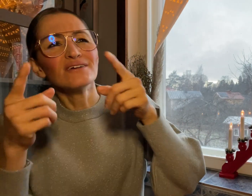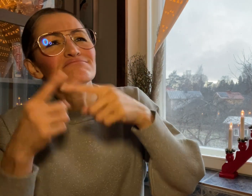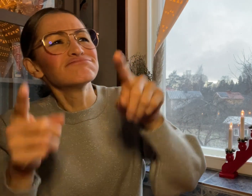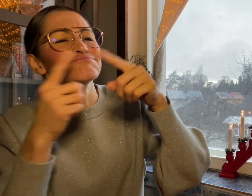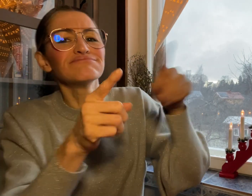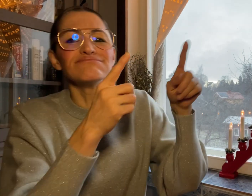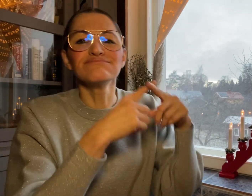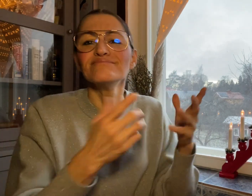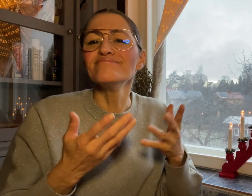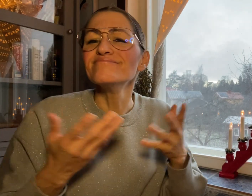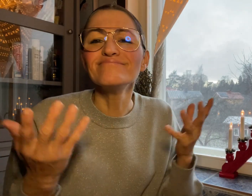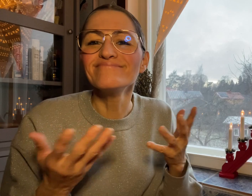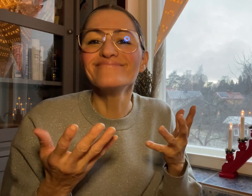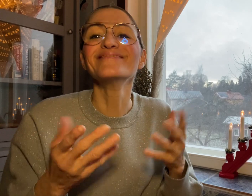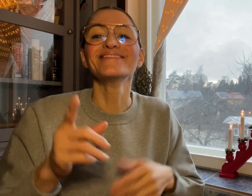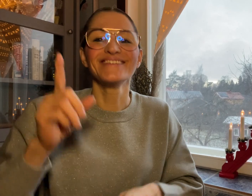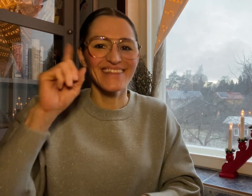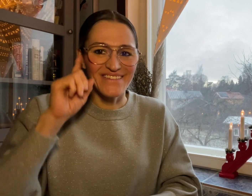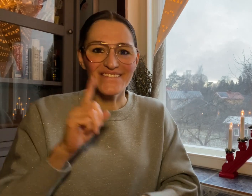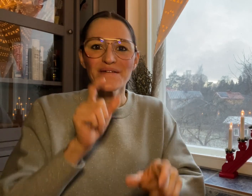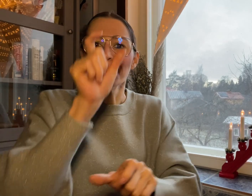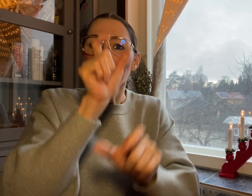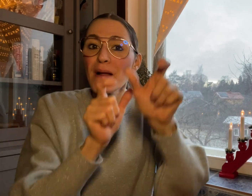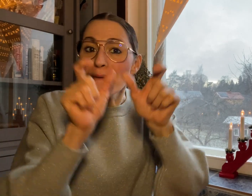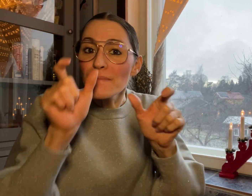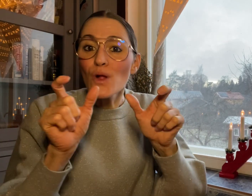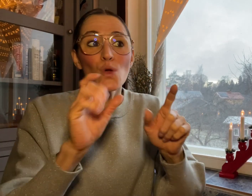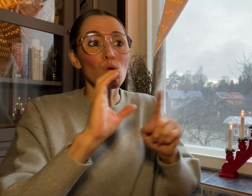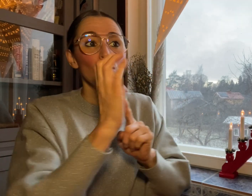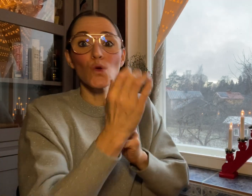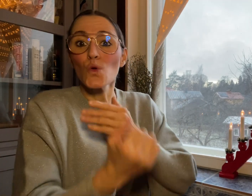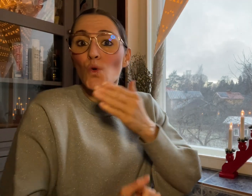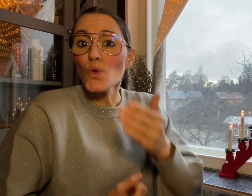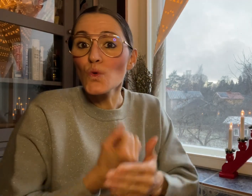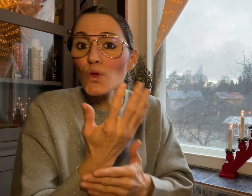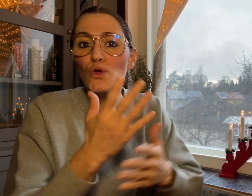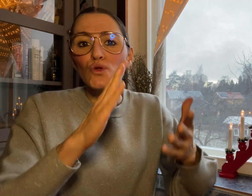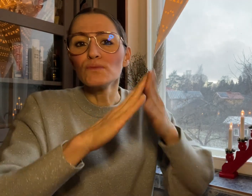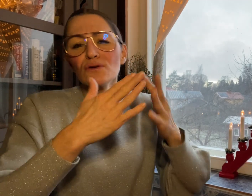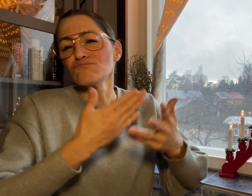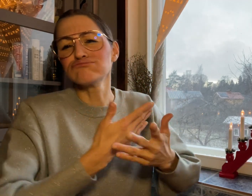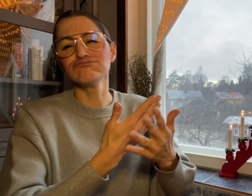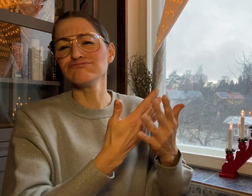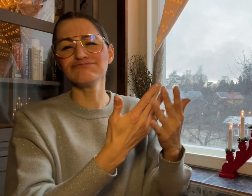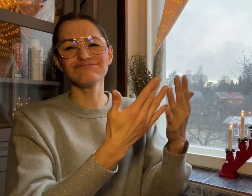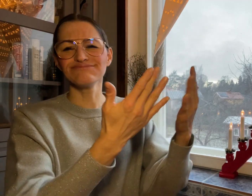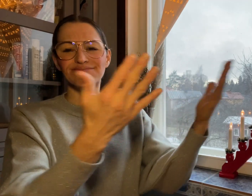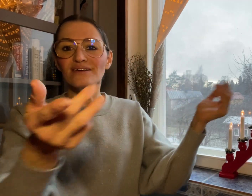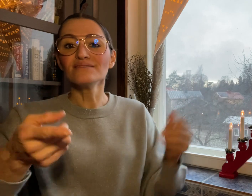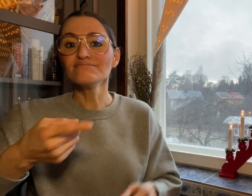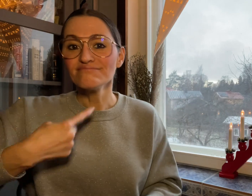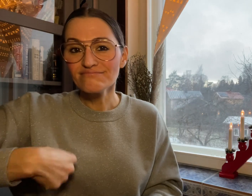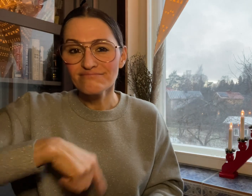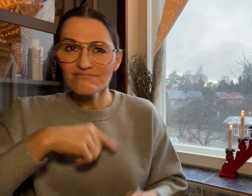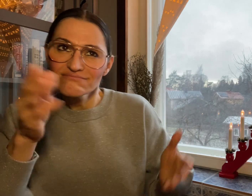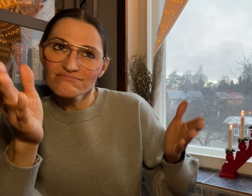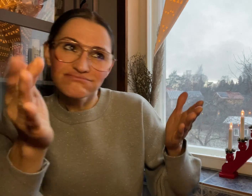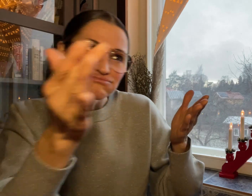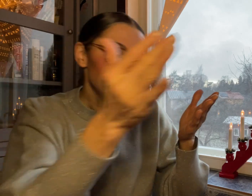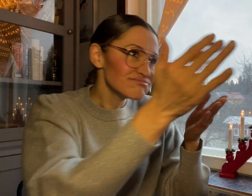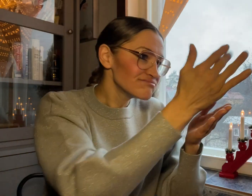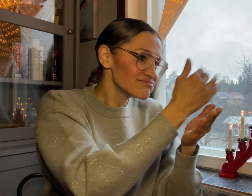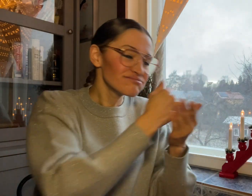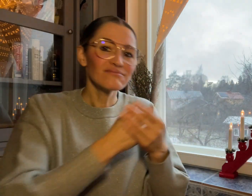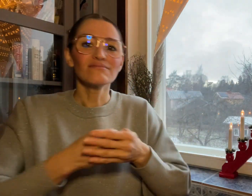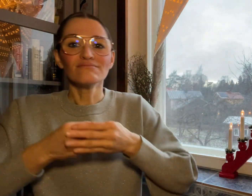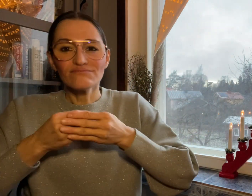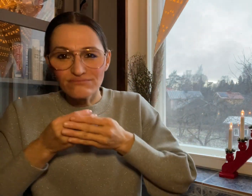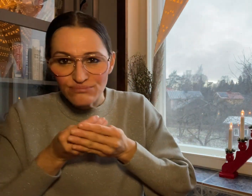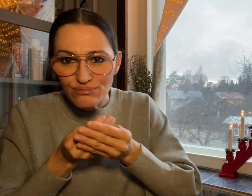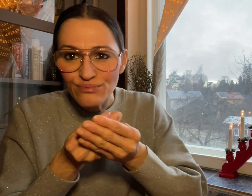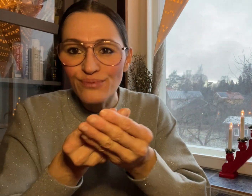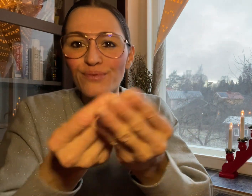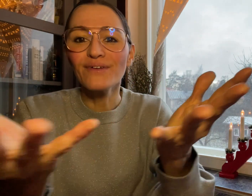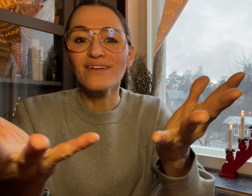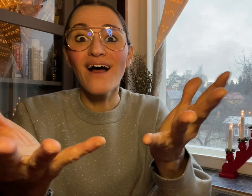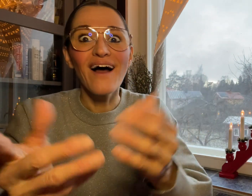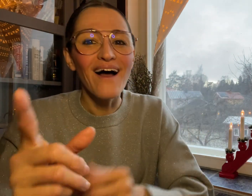about Deaf people, culture, and communities around the world.